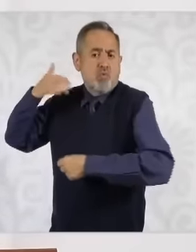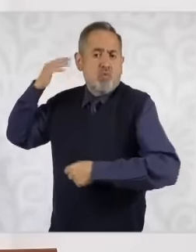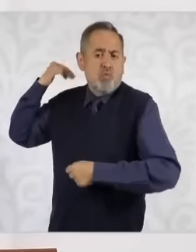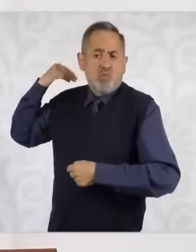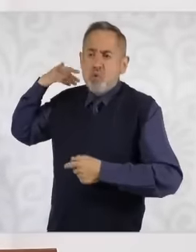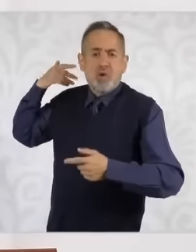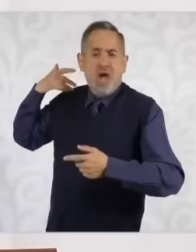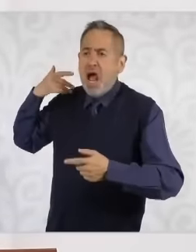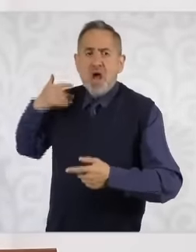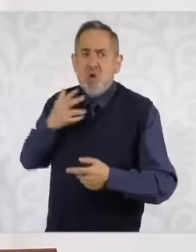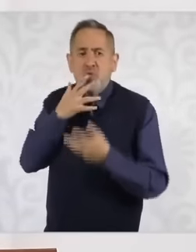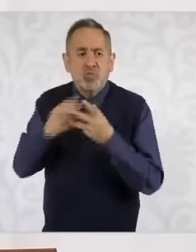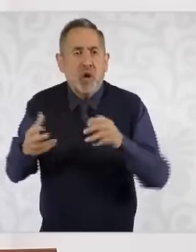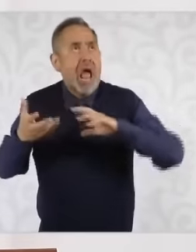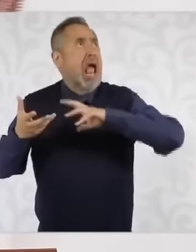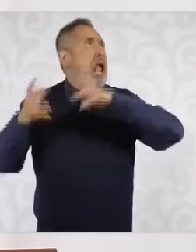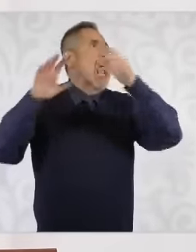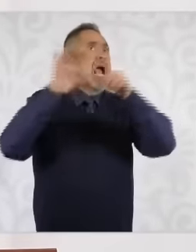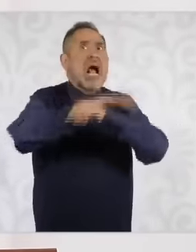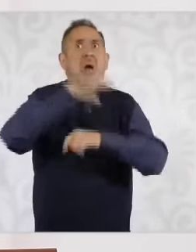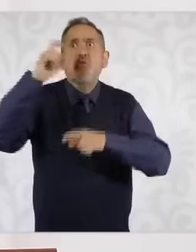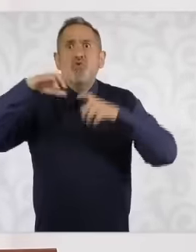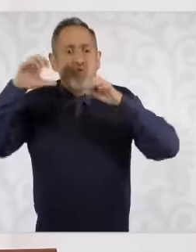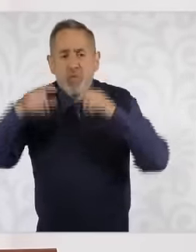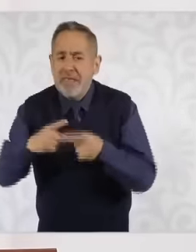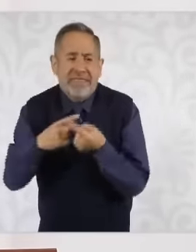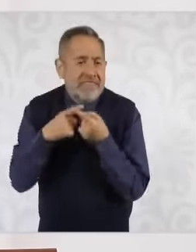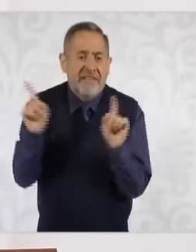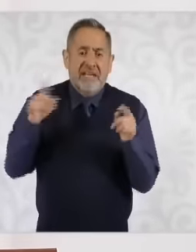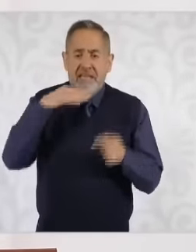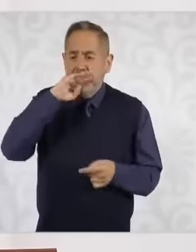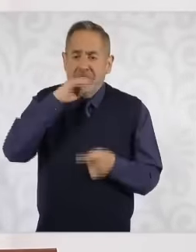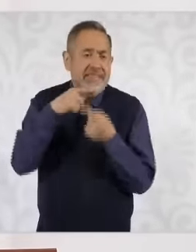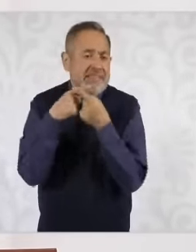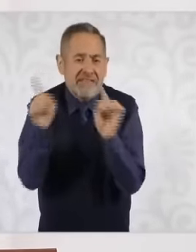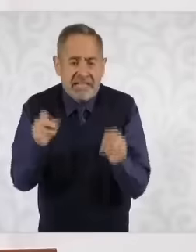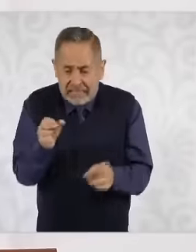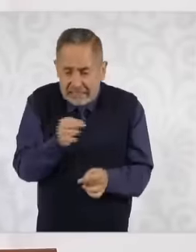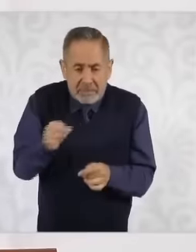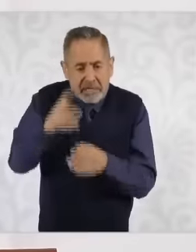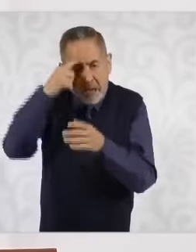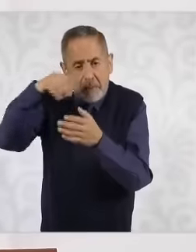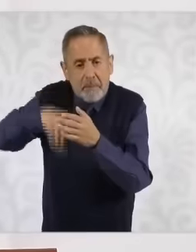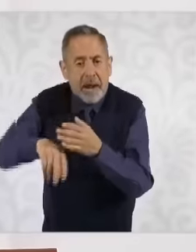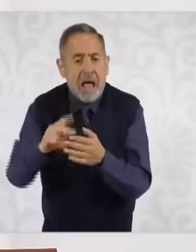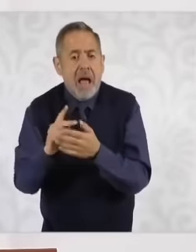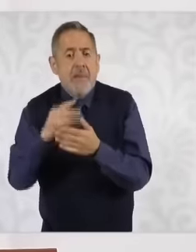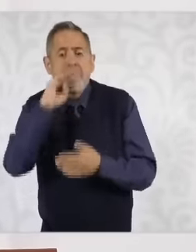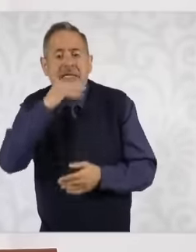the rain the temperature we need new types of seed varieties we are working with